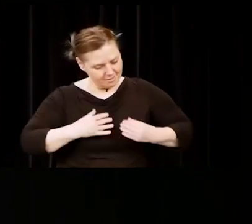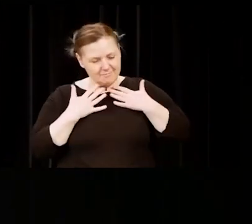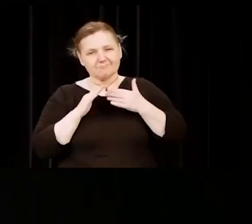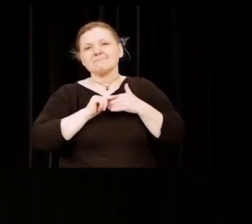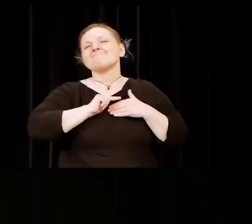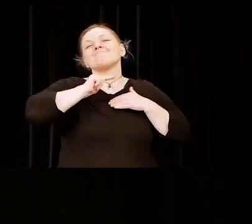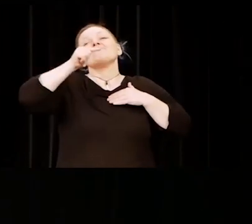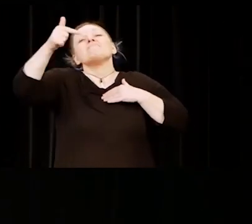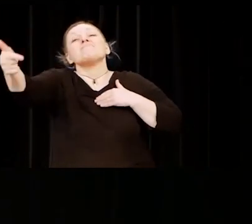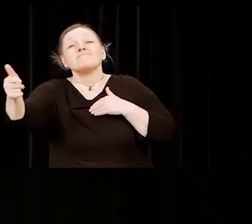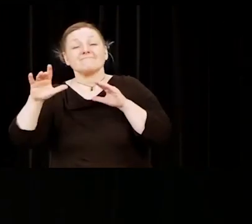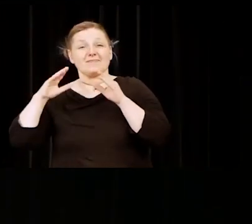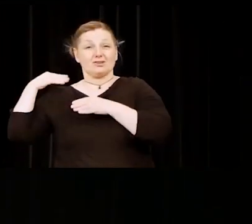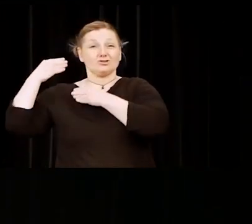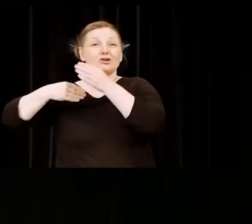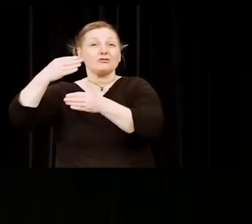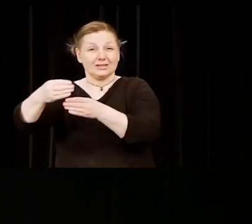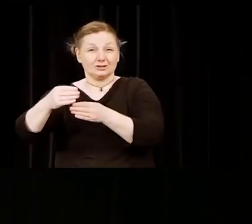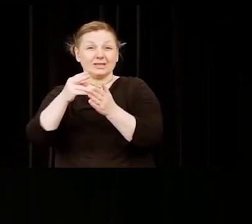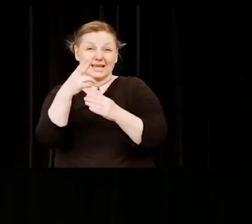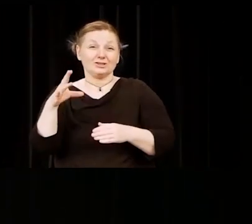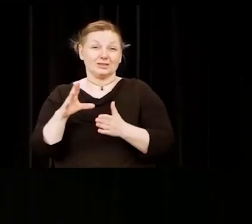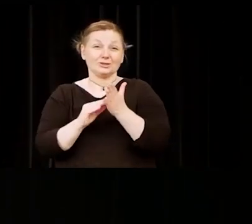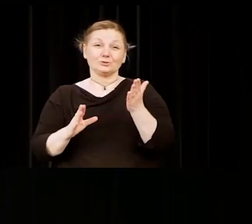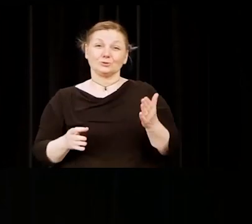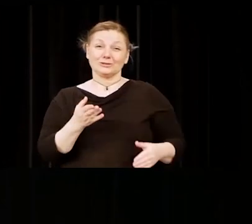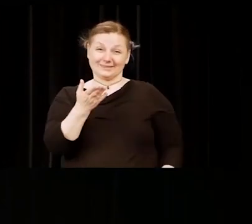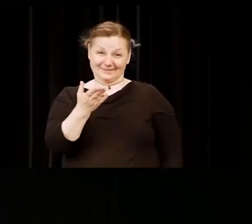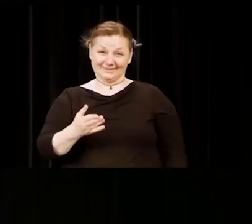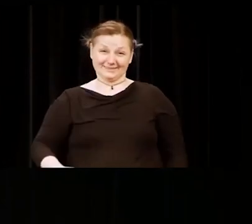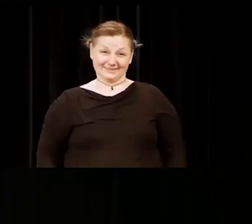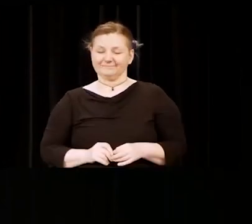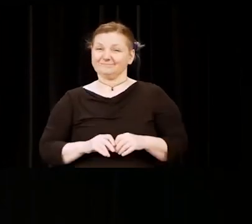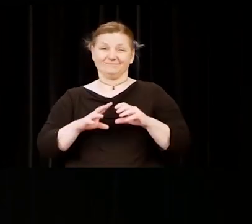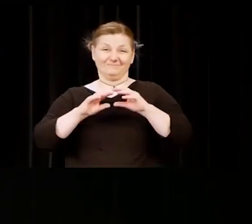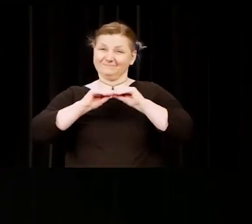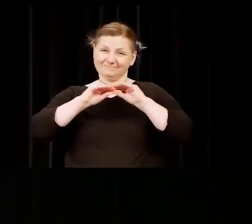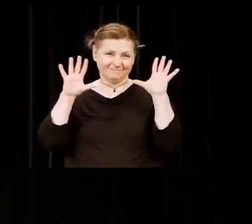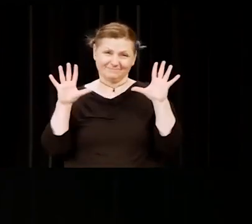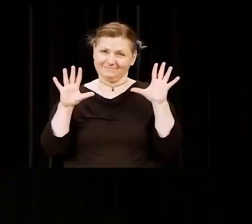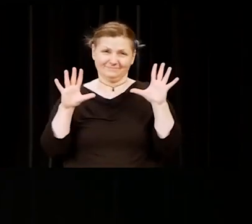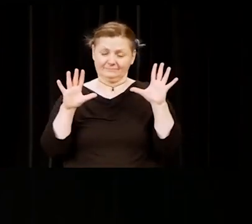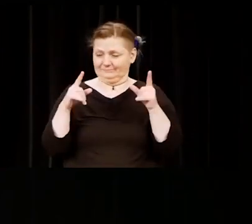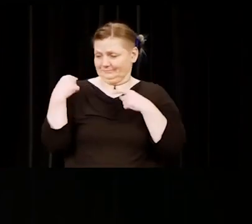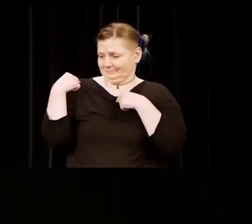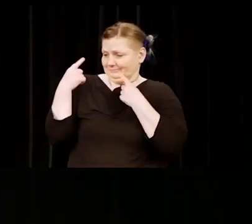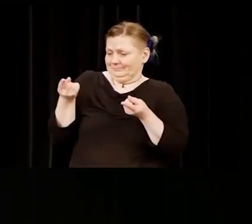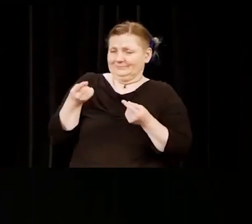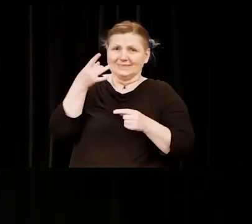There is no question that the last 18 months have been difficult, and the losses have been profound.